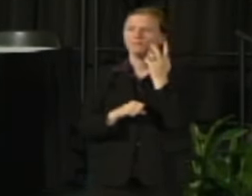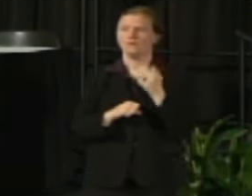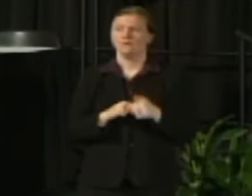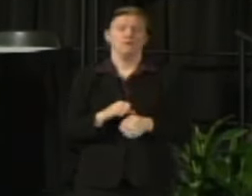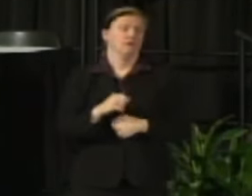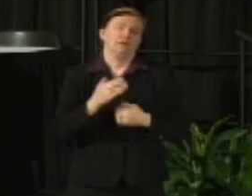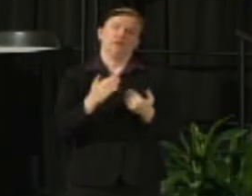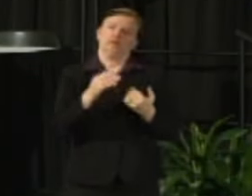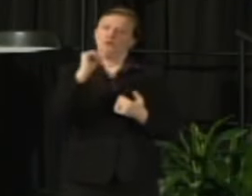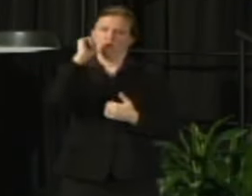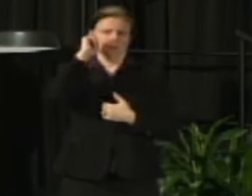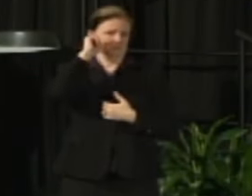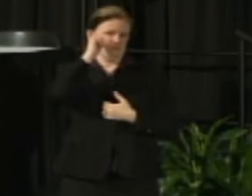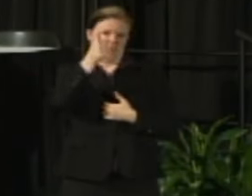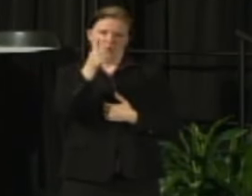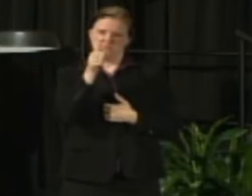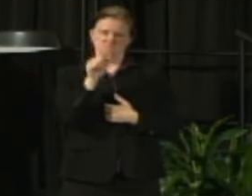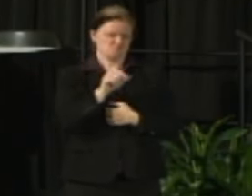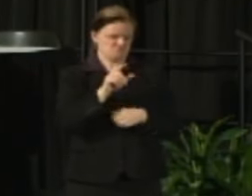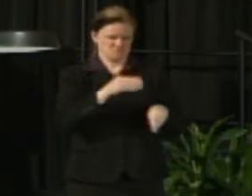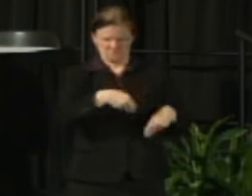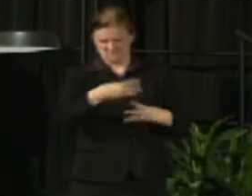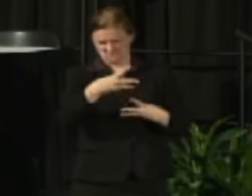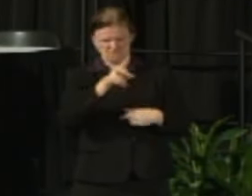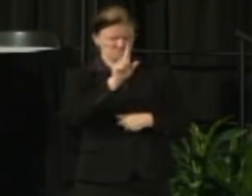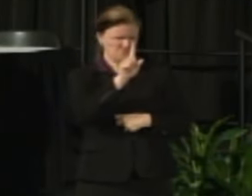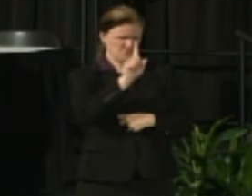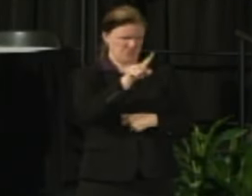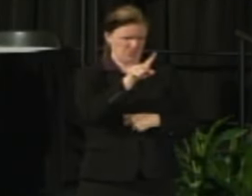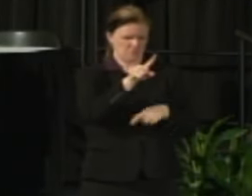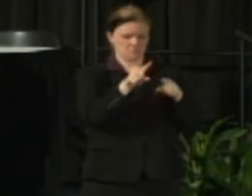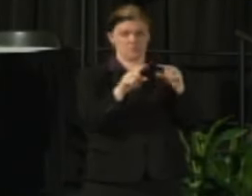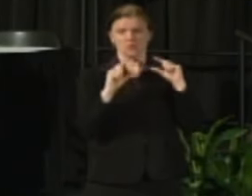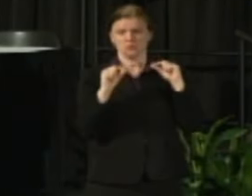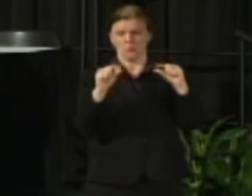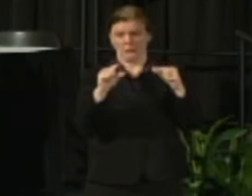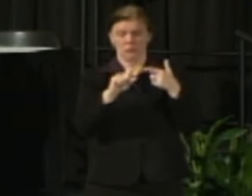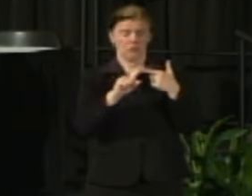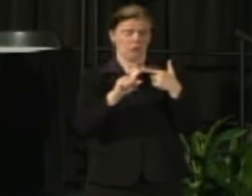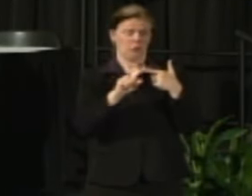There will be a link for Facebook users or Twitter users to go ahead and at the touch